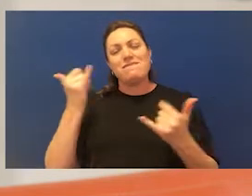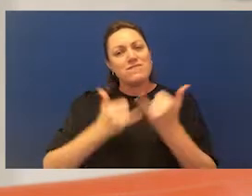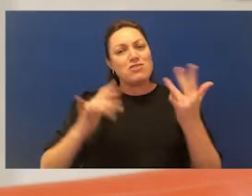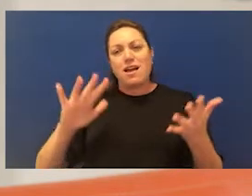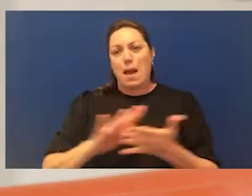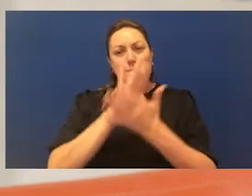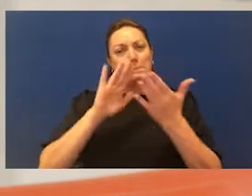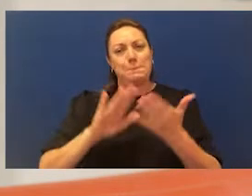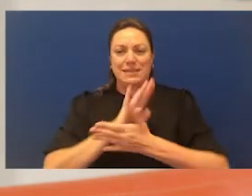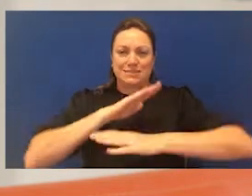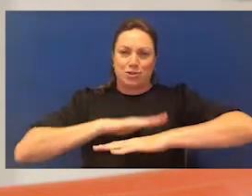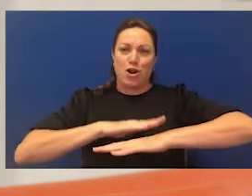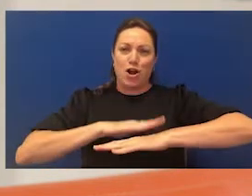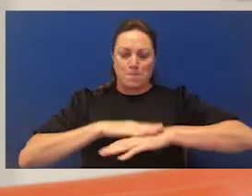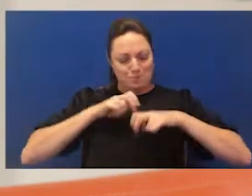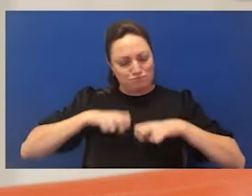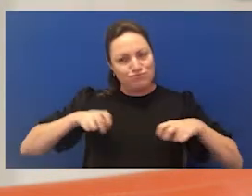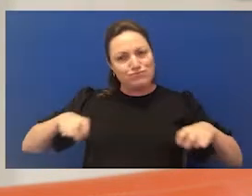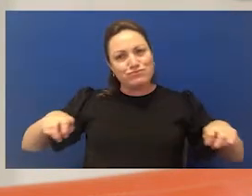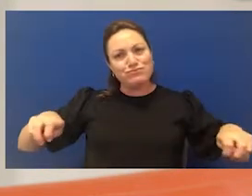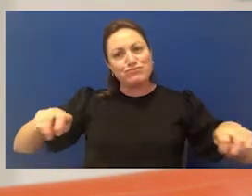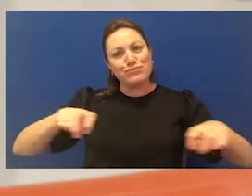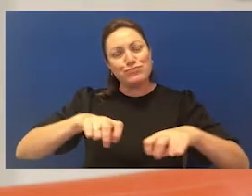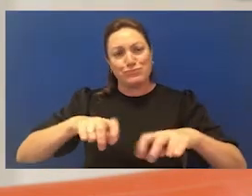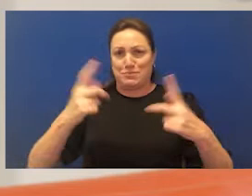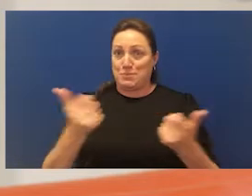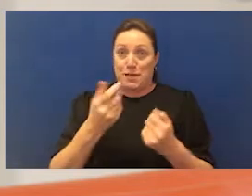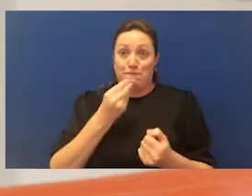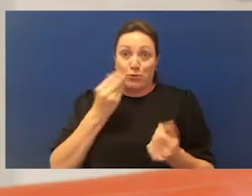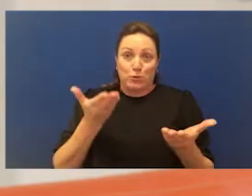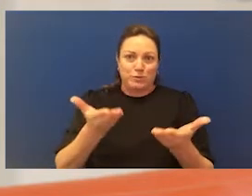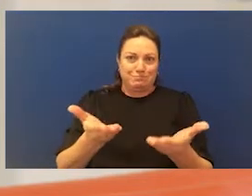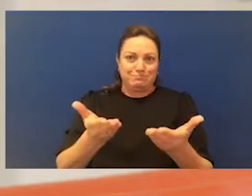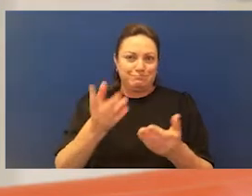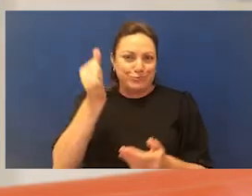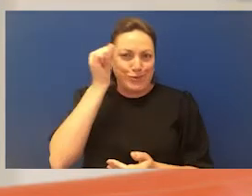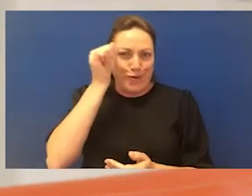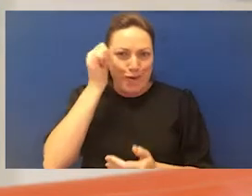moments around the table in the foods on the table. So, you know, that's our ways.